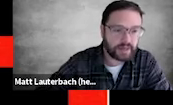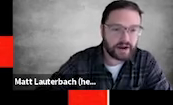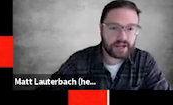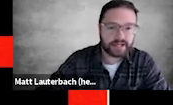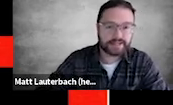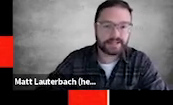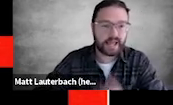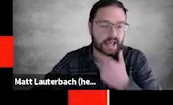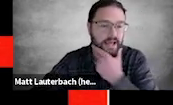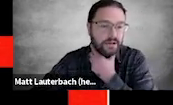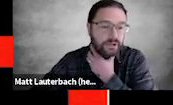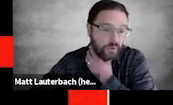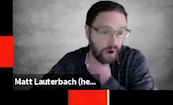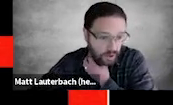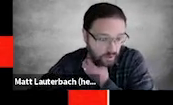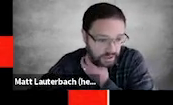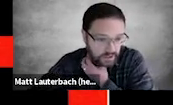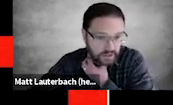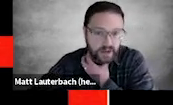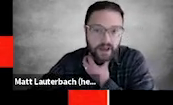There is a QR code here,